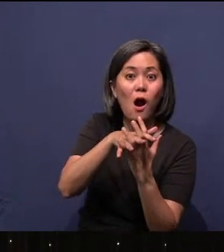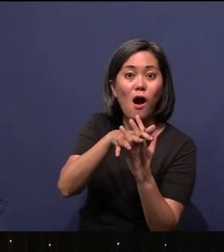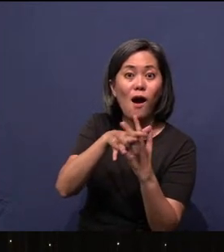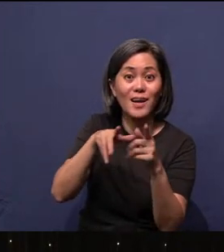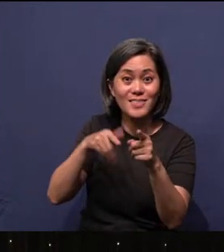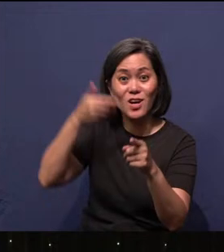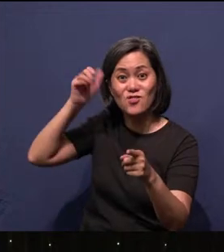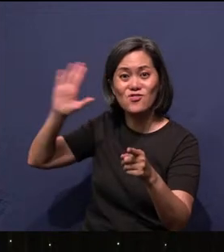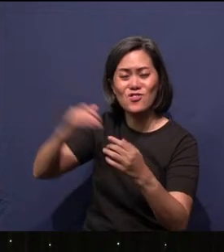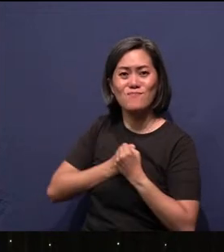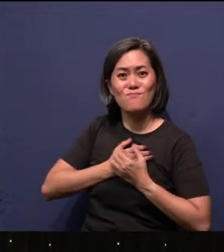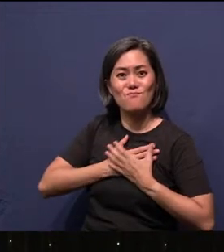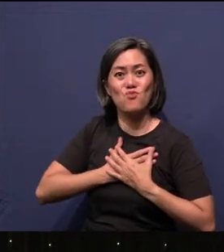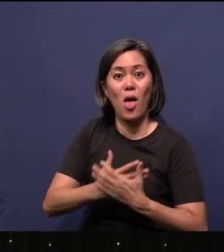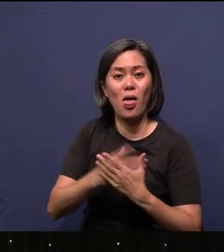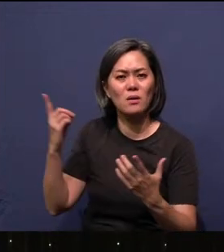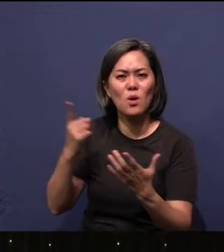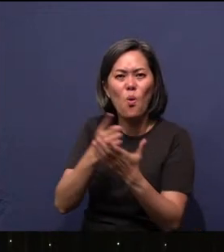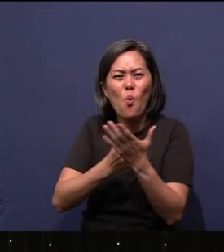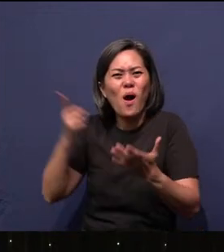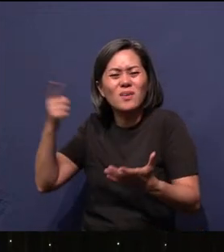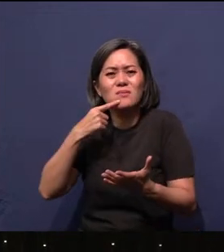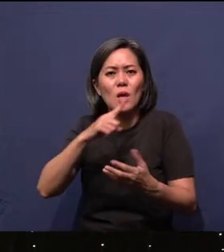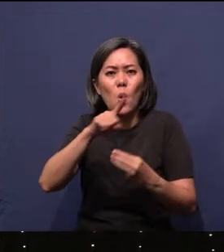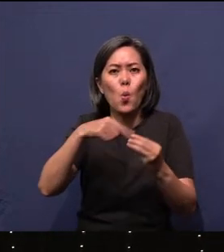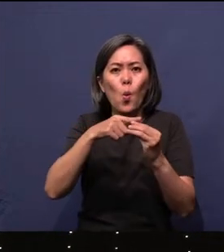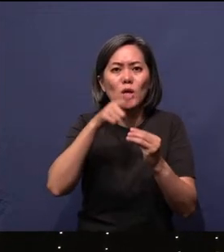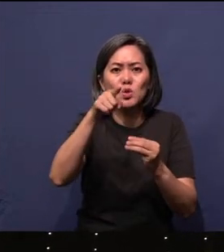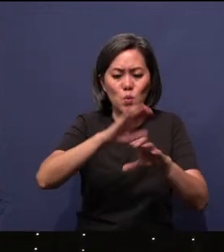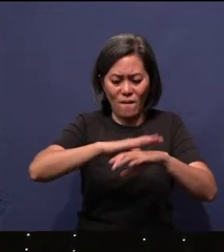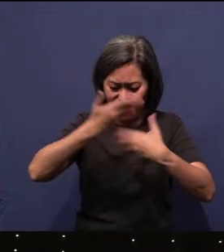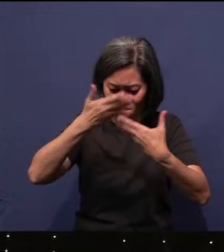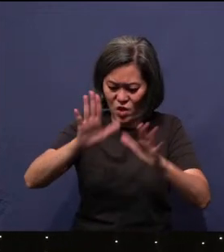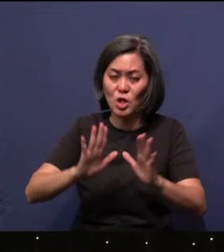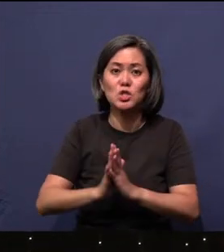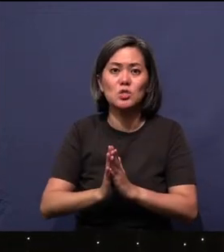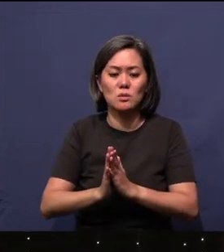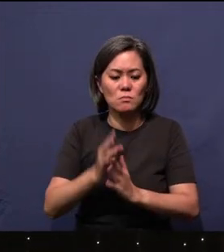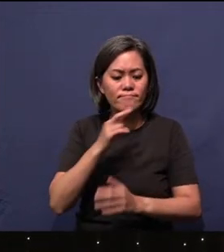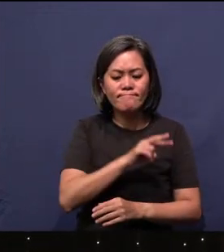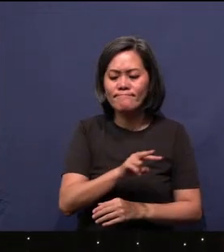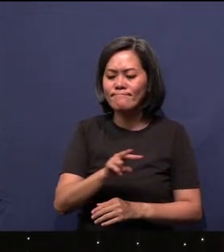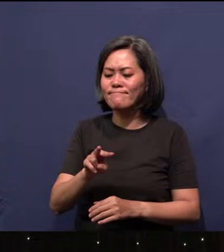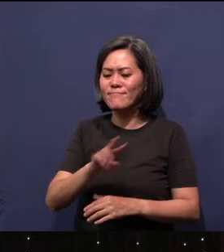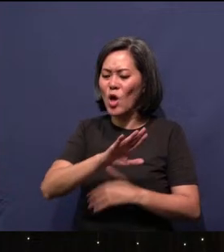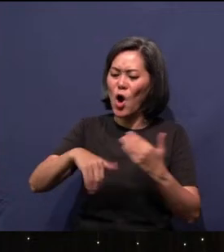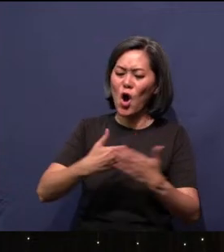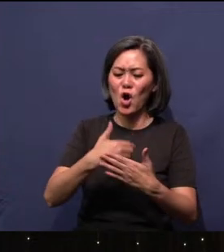what did He say when you were completed? He says: “All of creation is very good. The